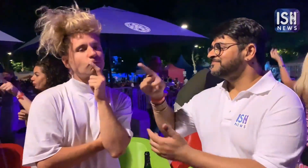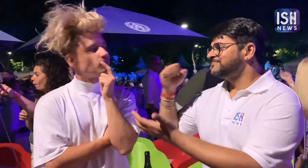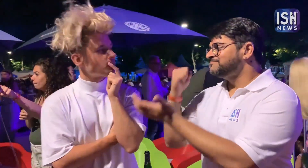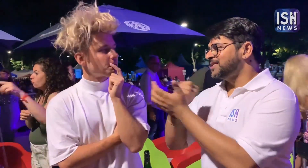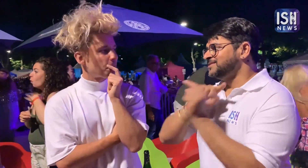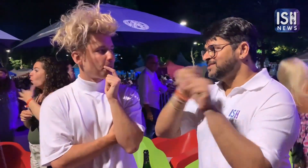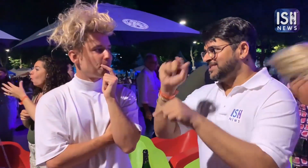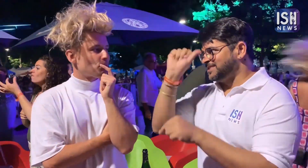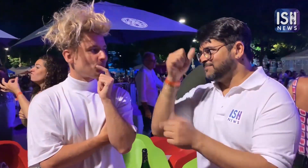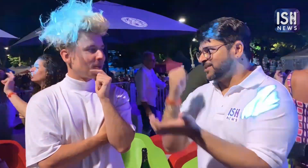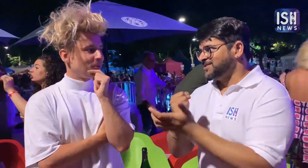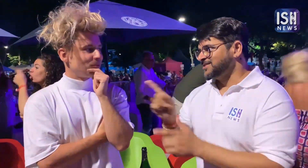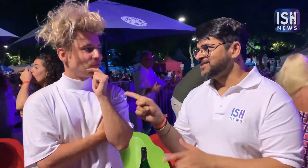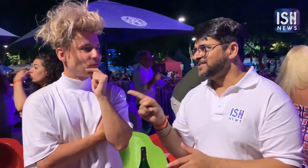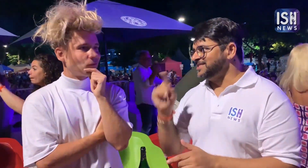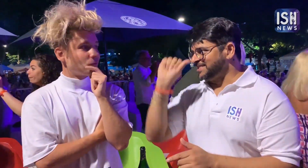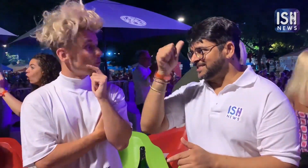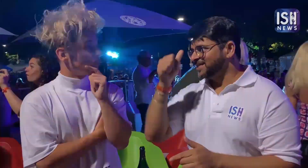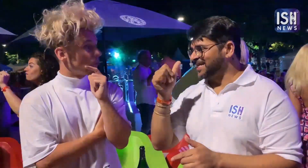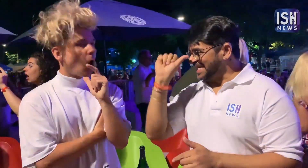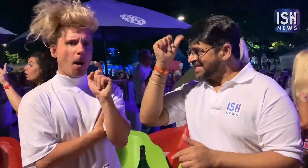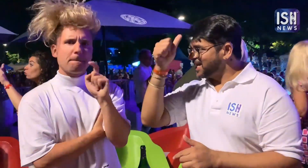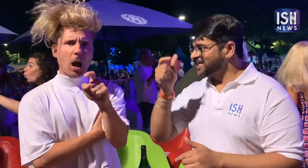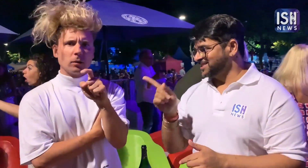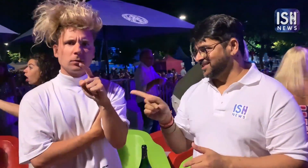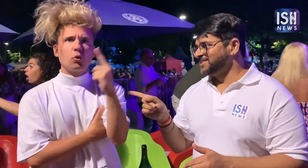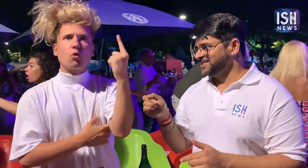You must visit India!